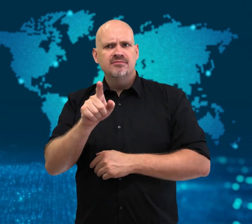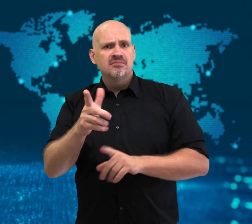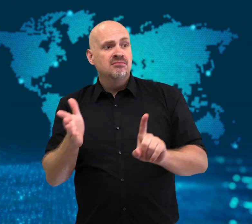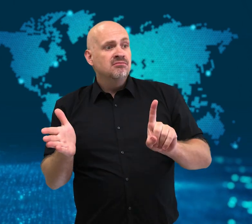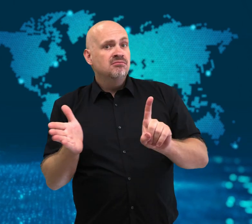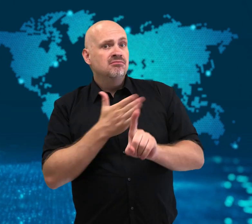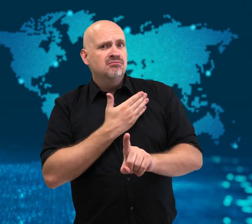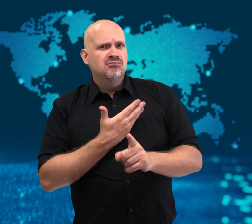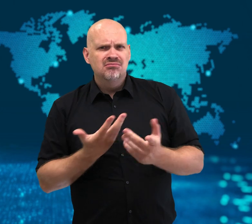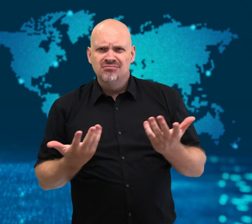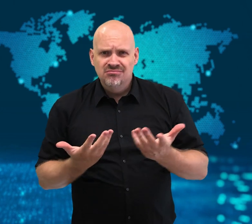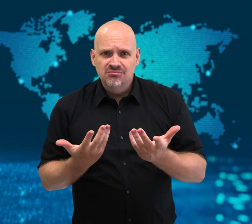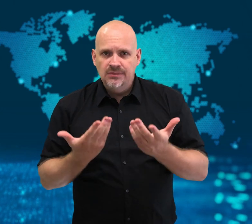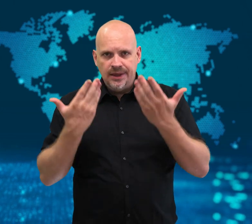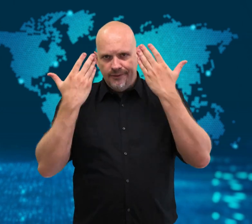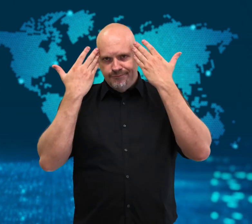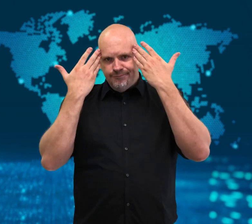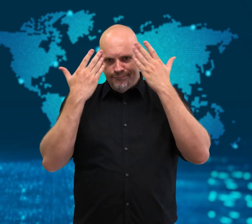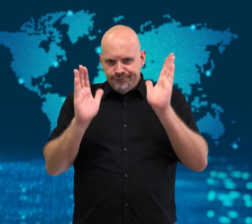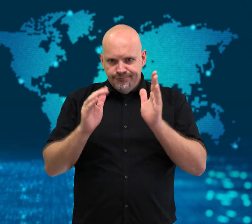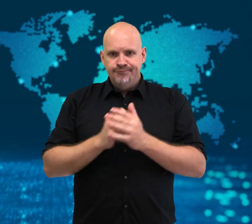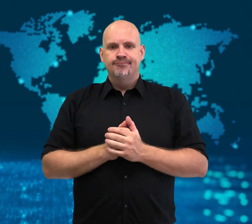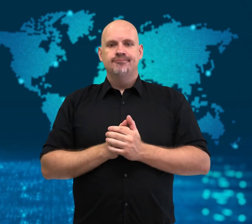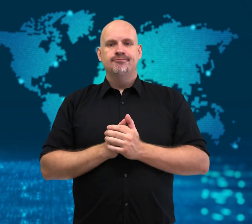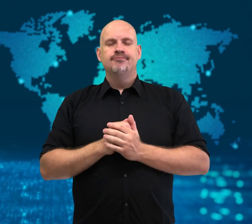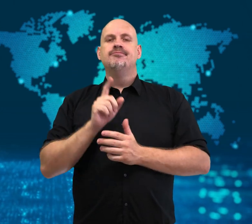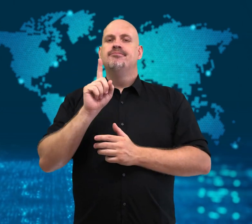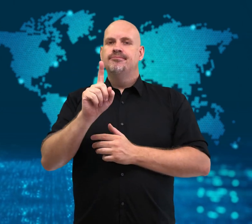him and rushed him to safety.